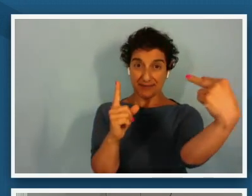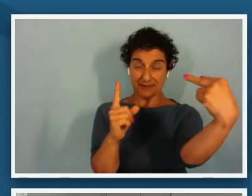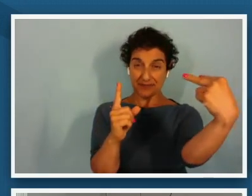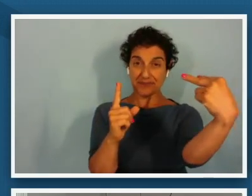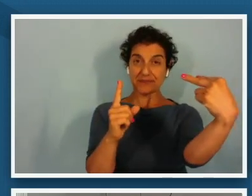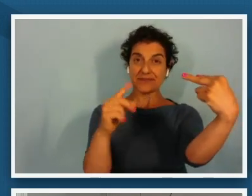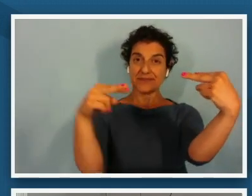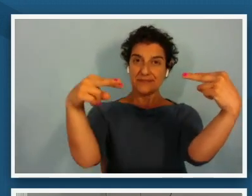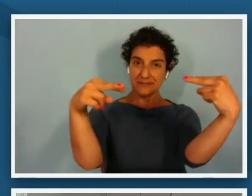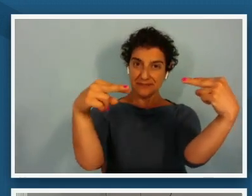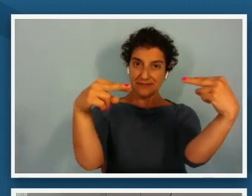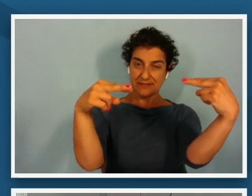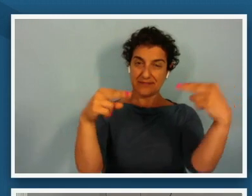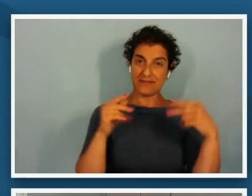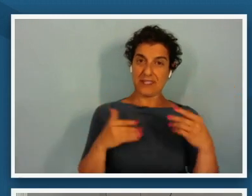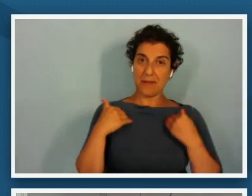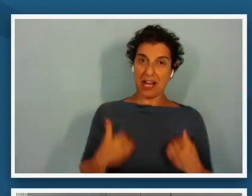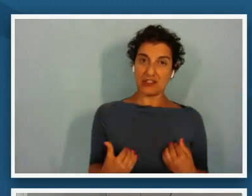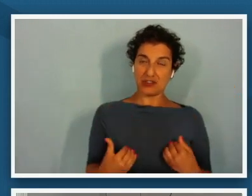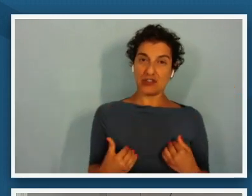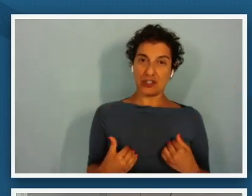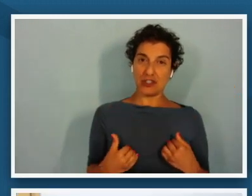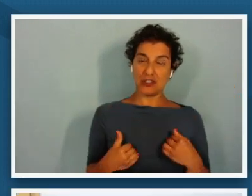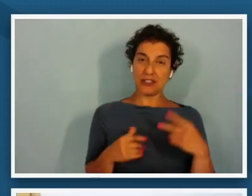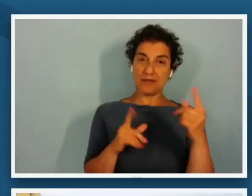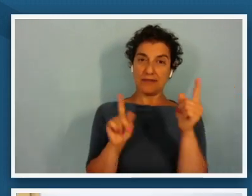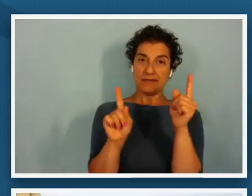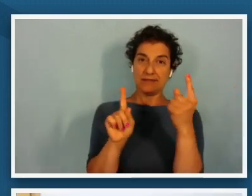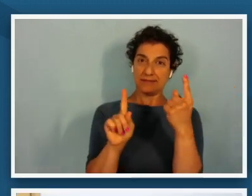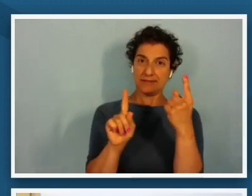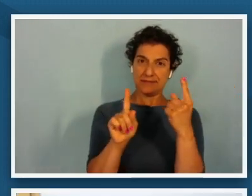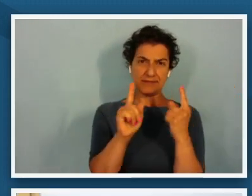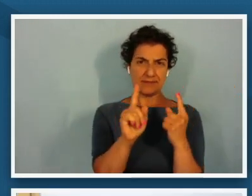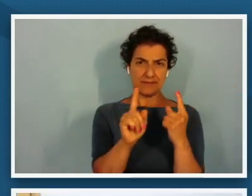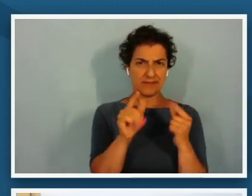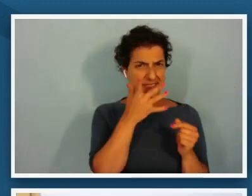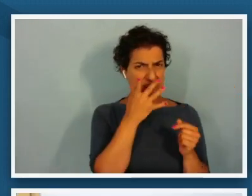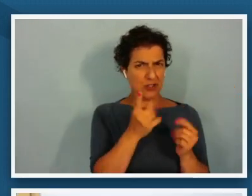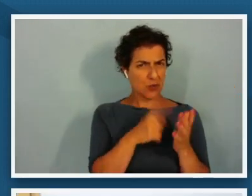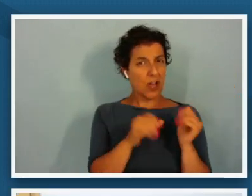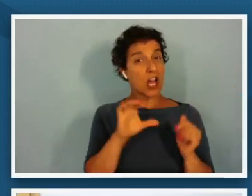posture kendra what do you see